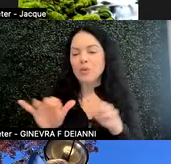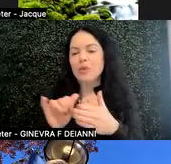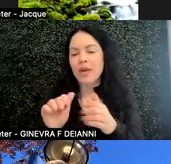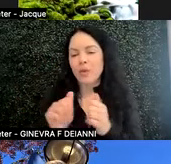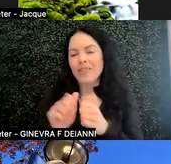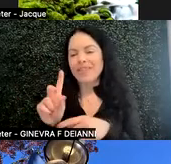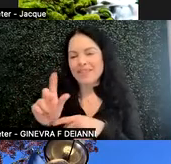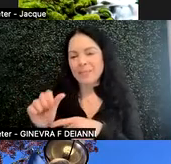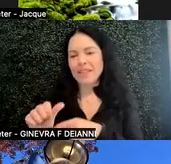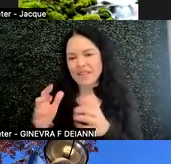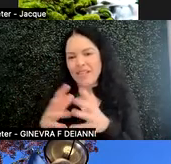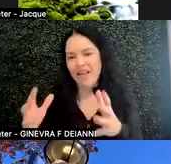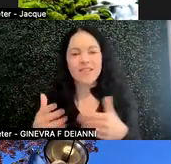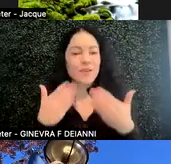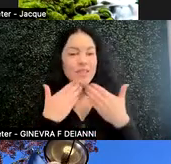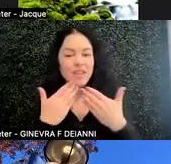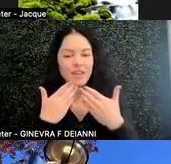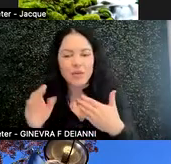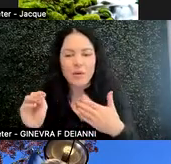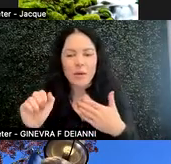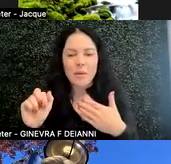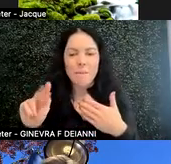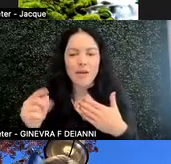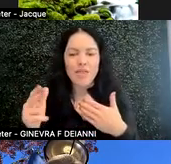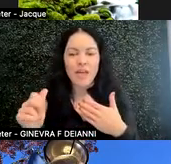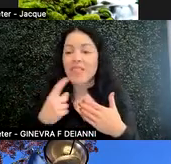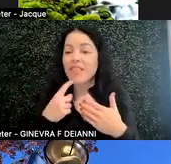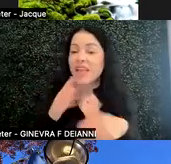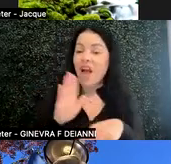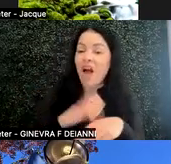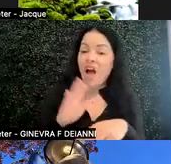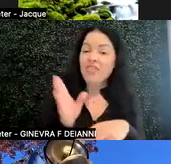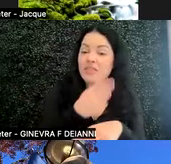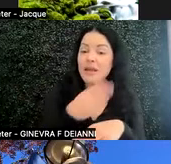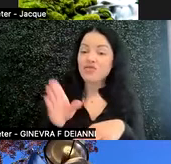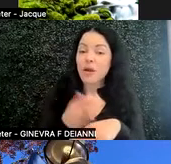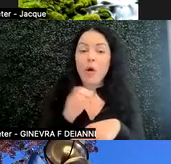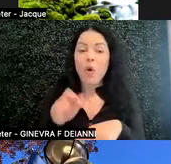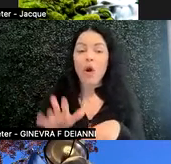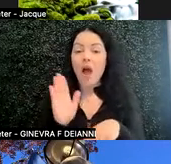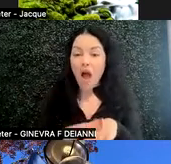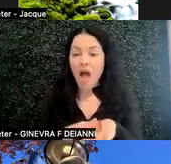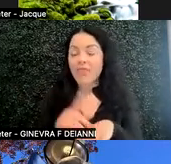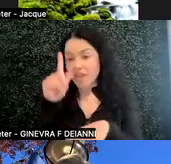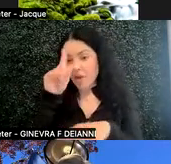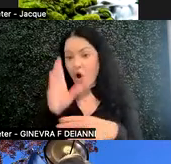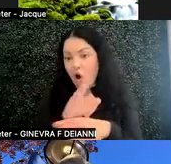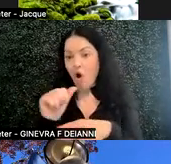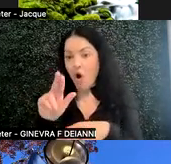Thank you, Martha and Natalya. They say on the spectrum instead of on the autism spectrum so they can avoid that word autism.